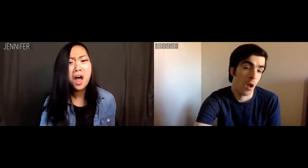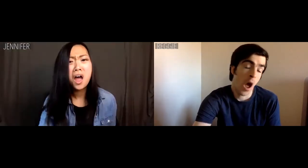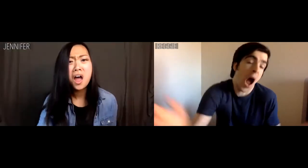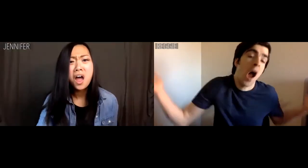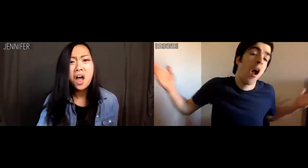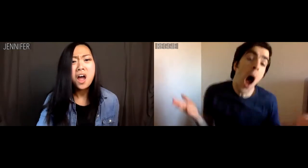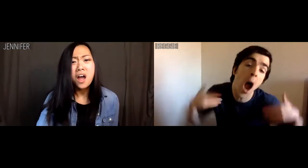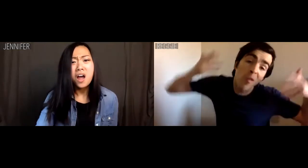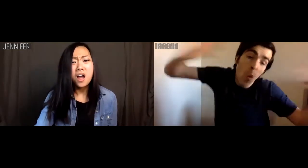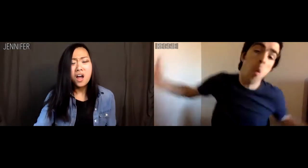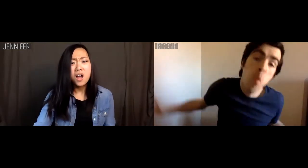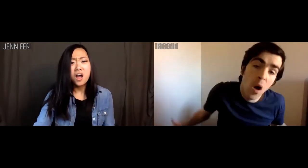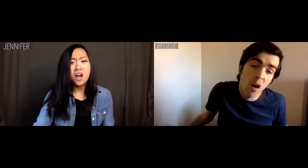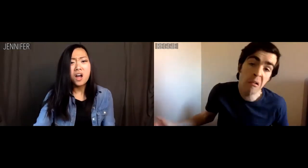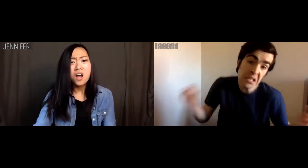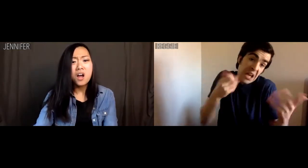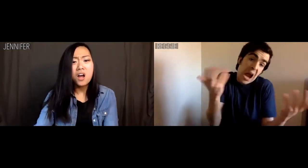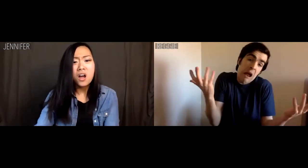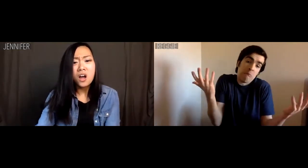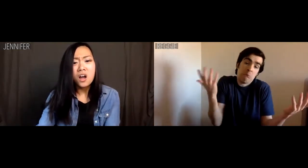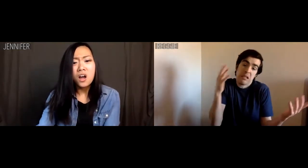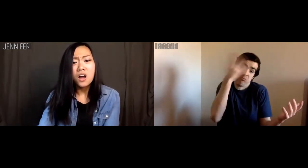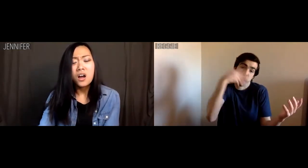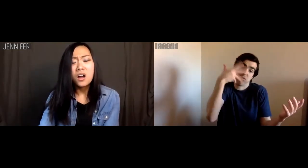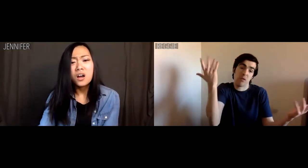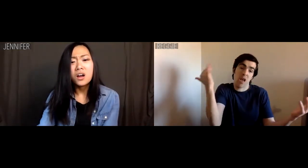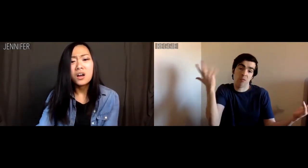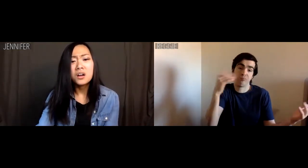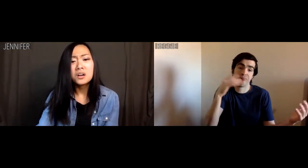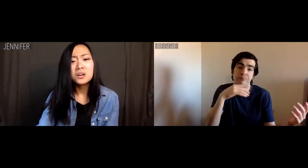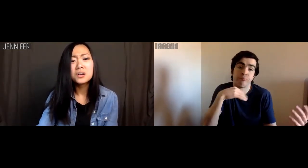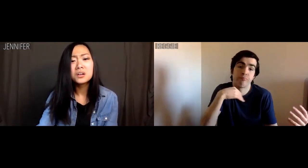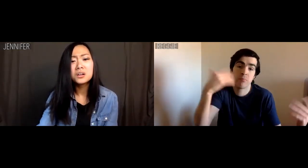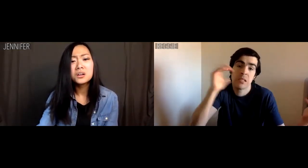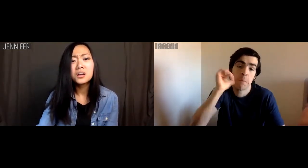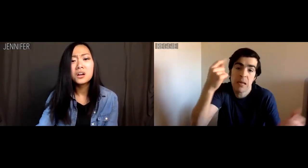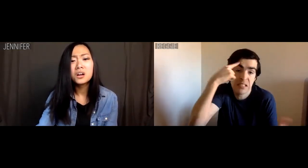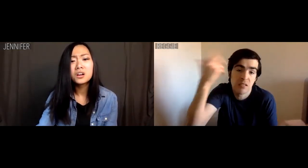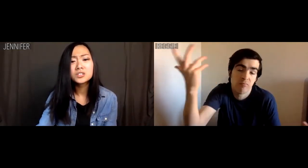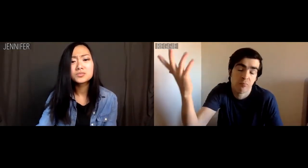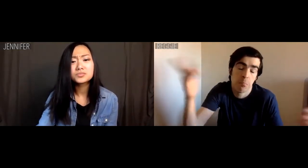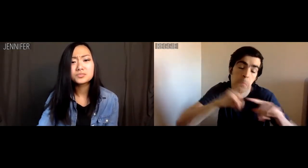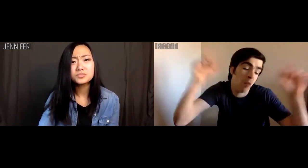Reggie: I don't know! Yeah, it sounds like nonsensical nonsense,